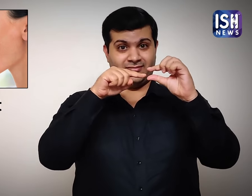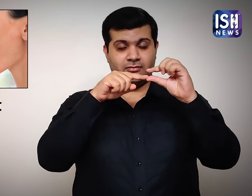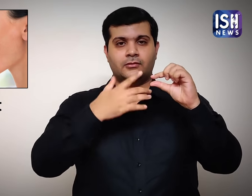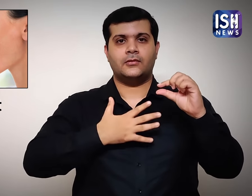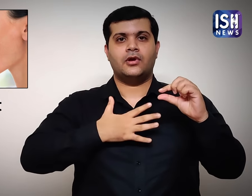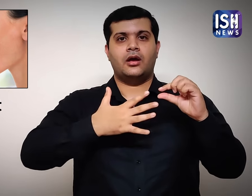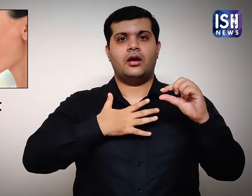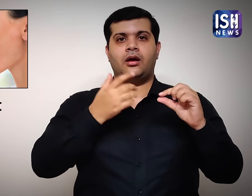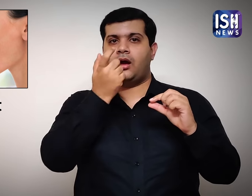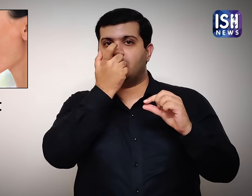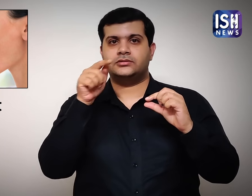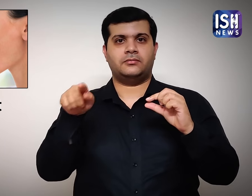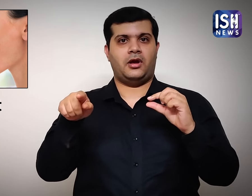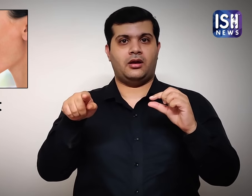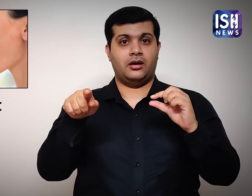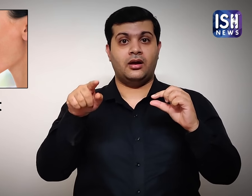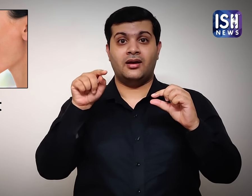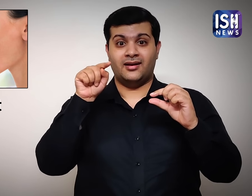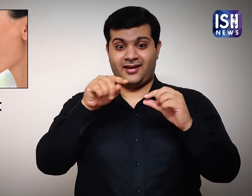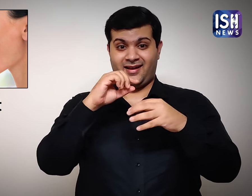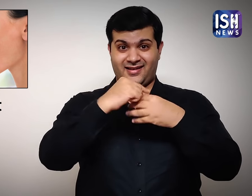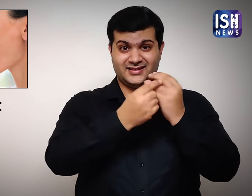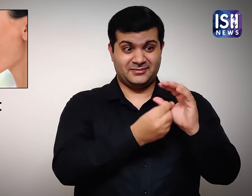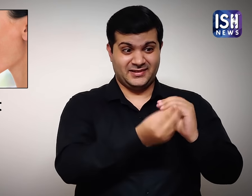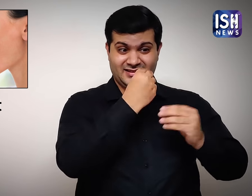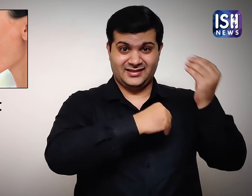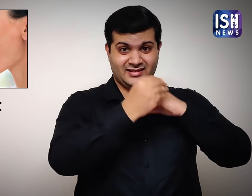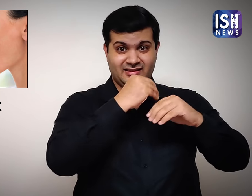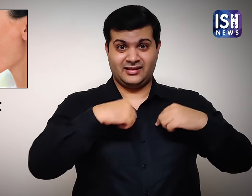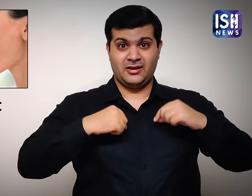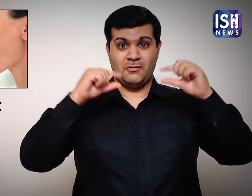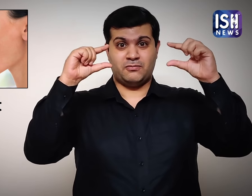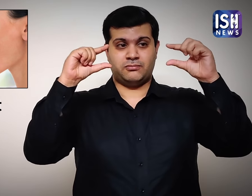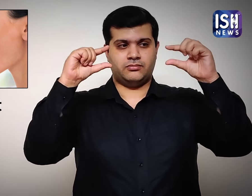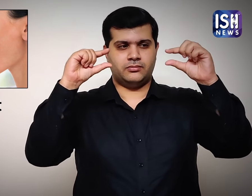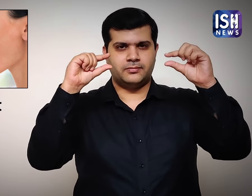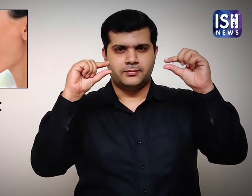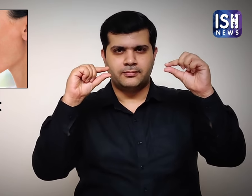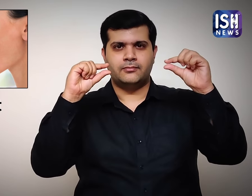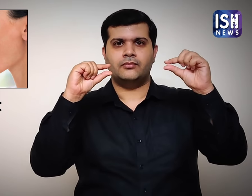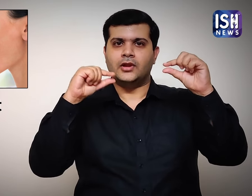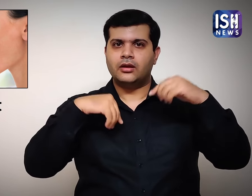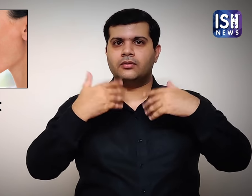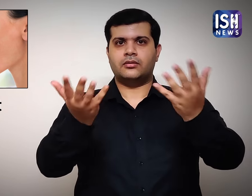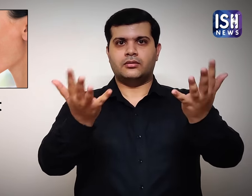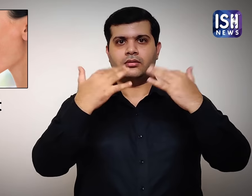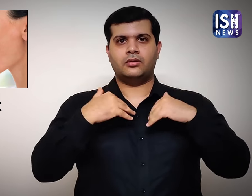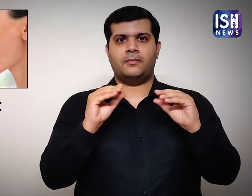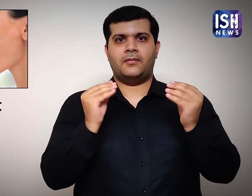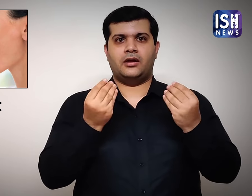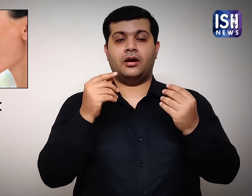This inflamation of the bronchial tubes causes asthma. Eating custard apple helps reduce the inflamation.